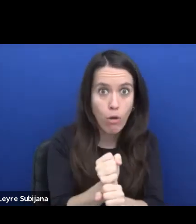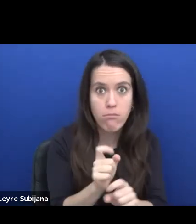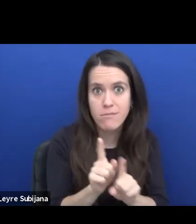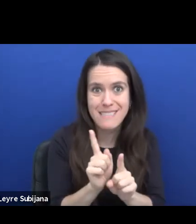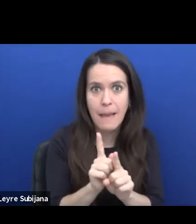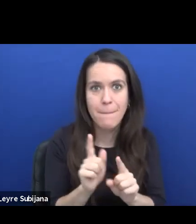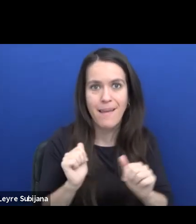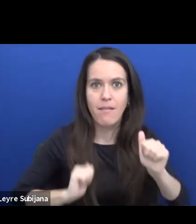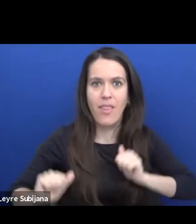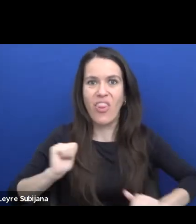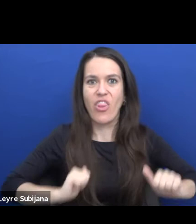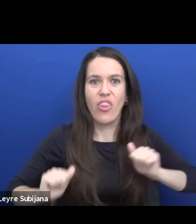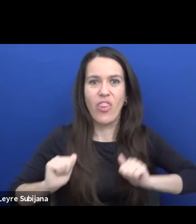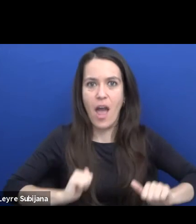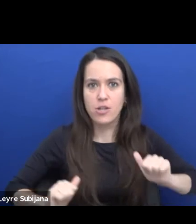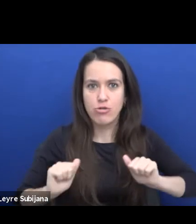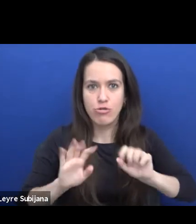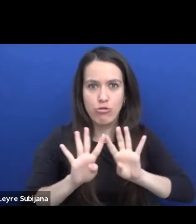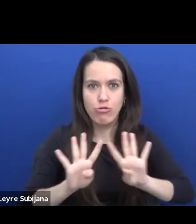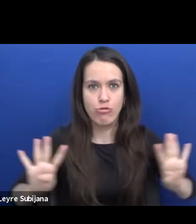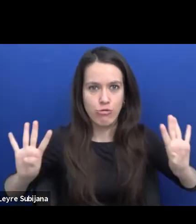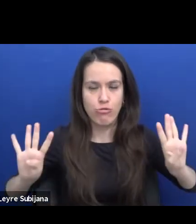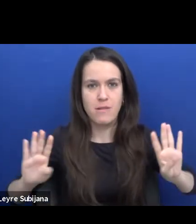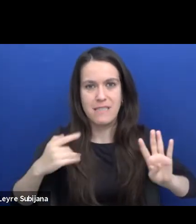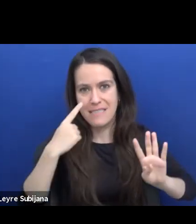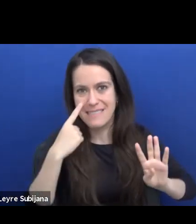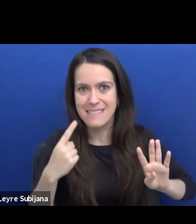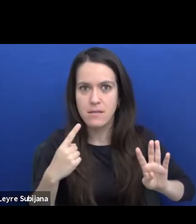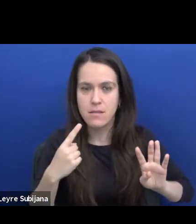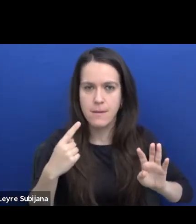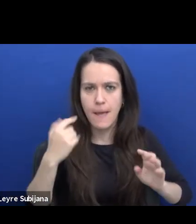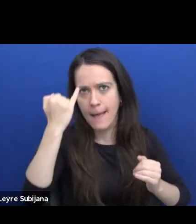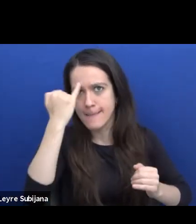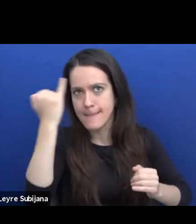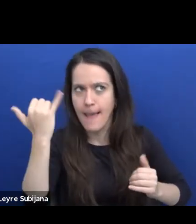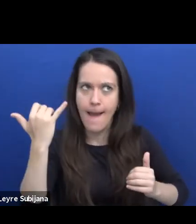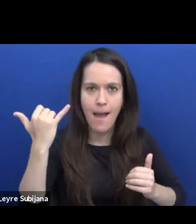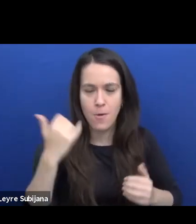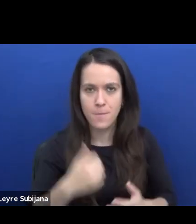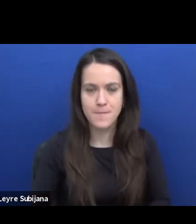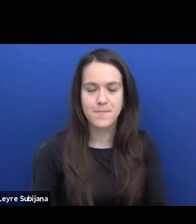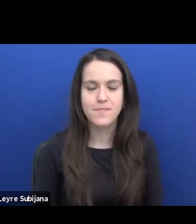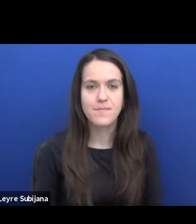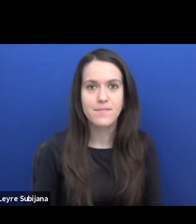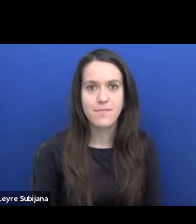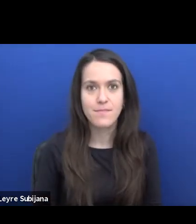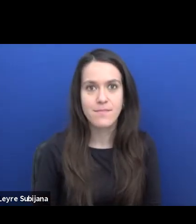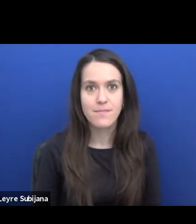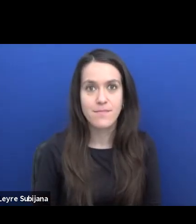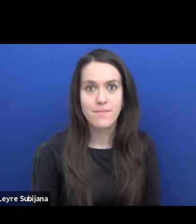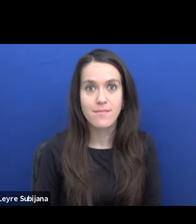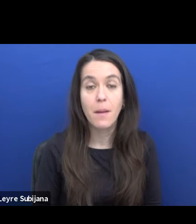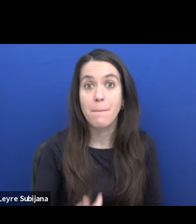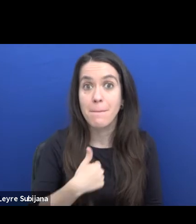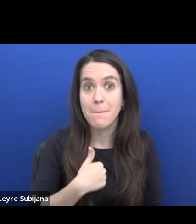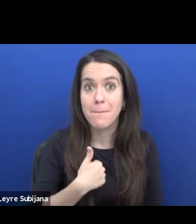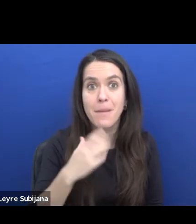to chip in and to gather ideas with you. Because my experience is, if you are able to explain it